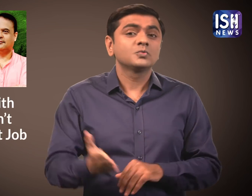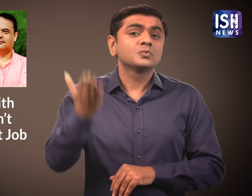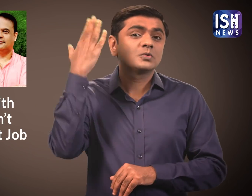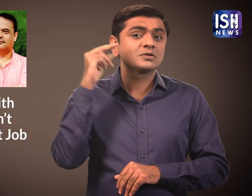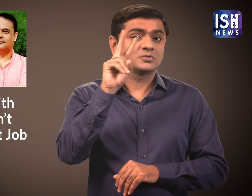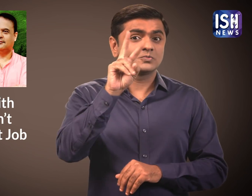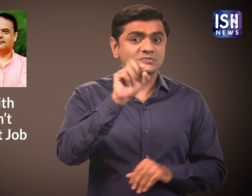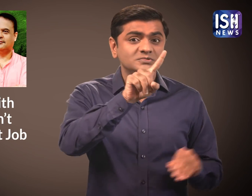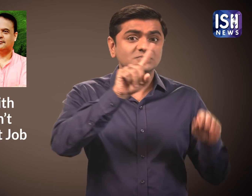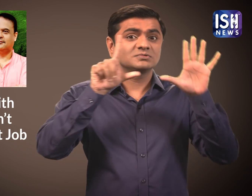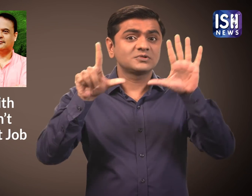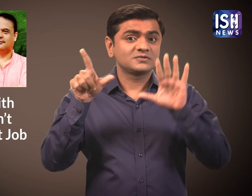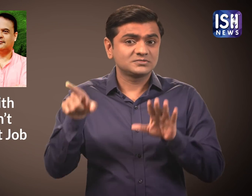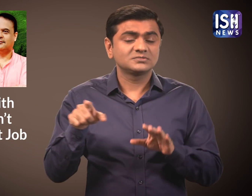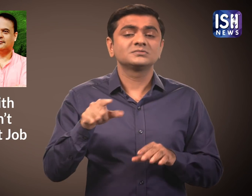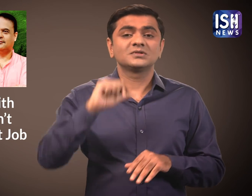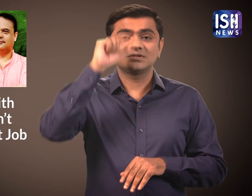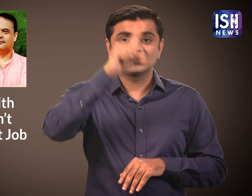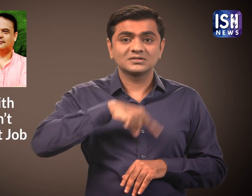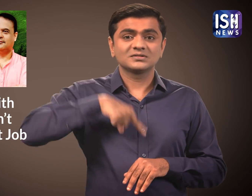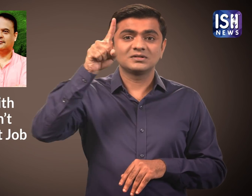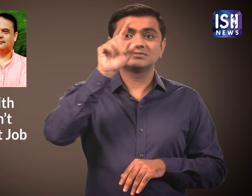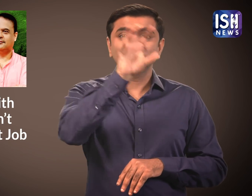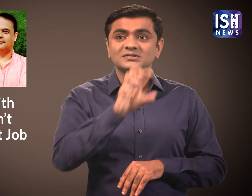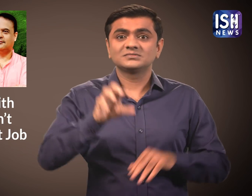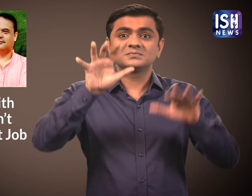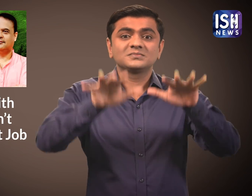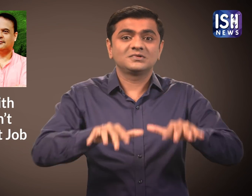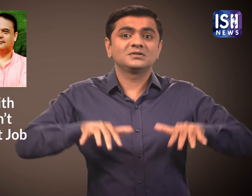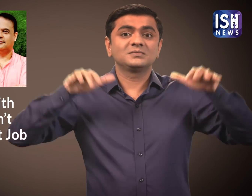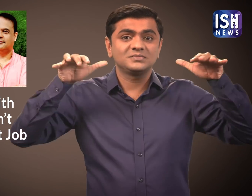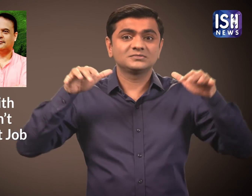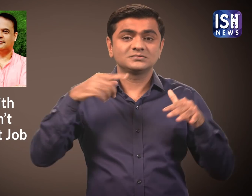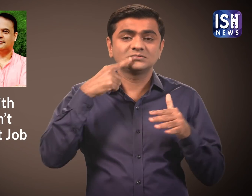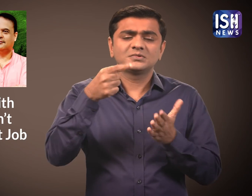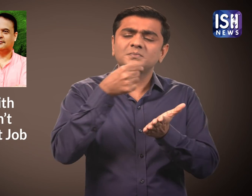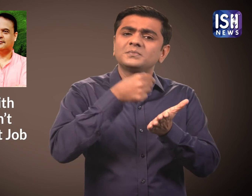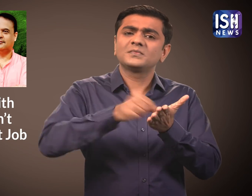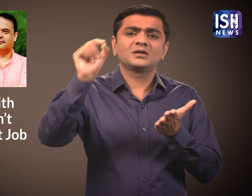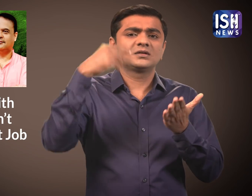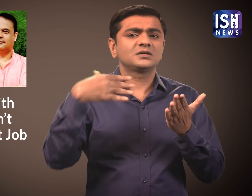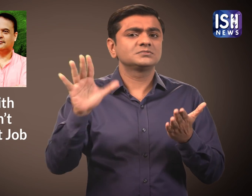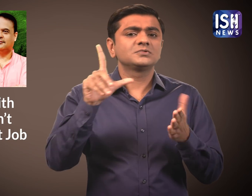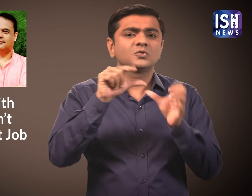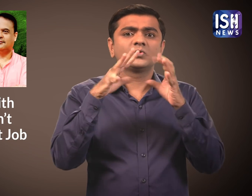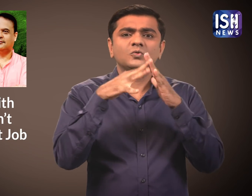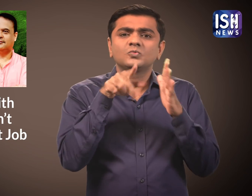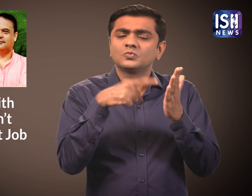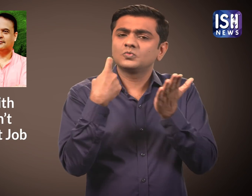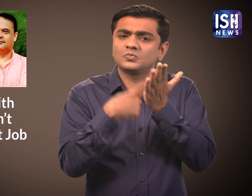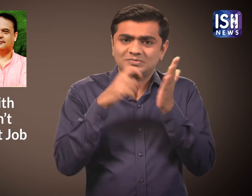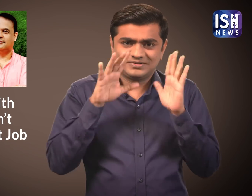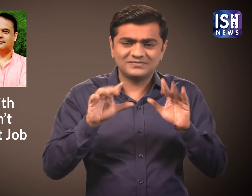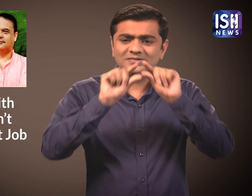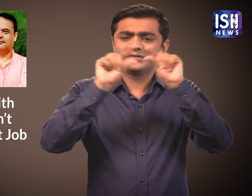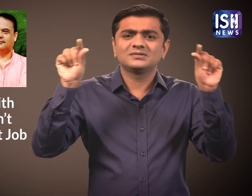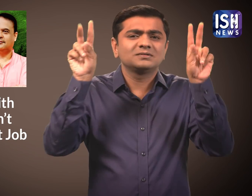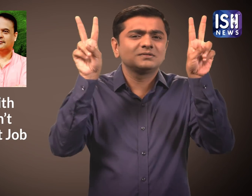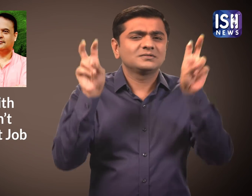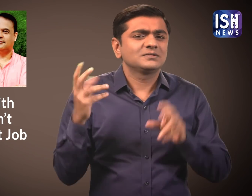In 2017, India's state Assembly passed a bill called